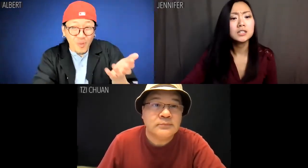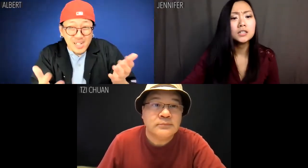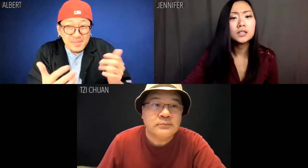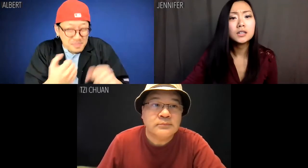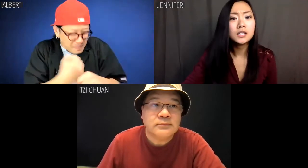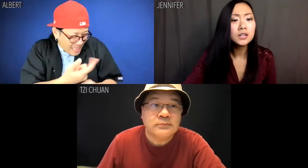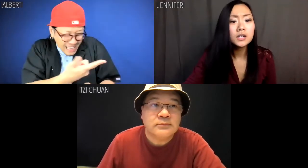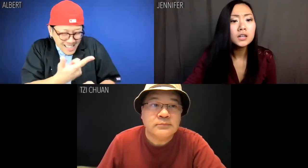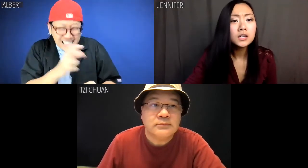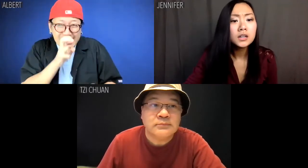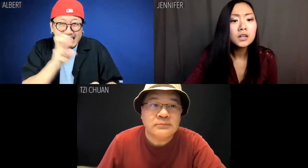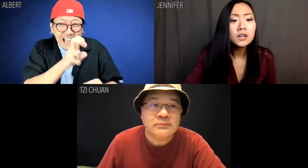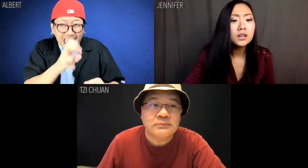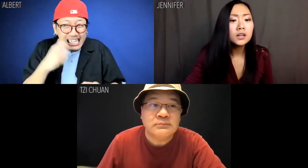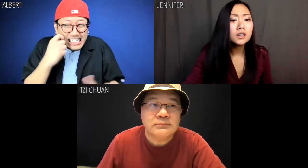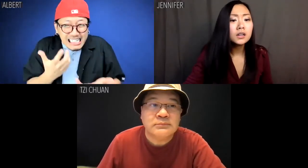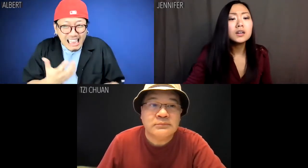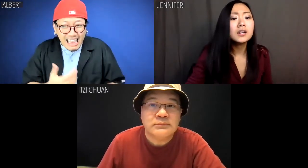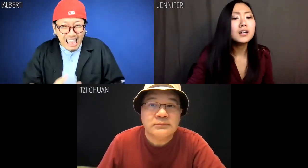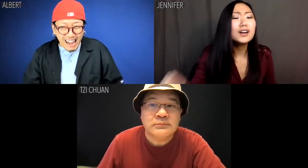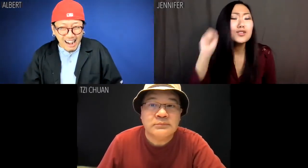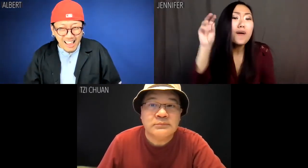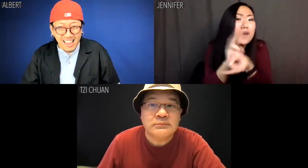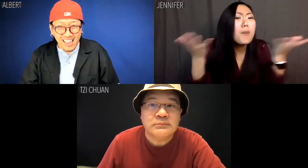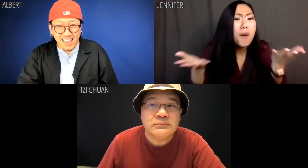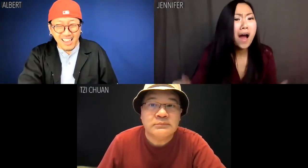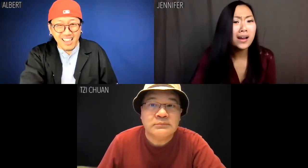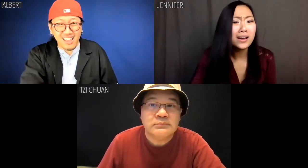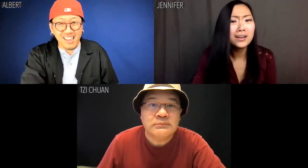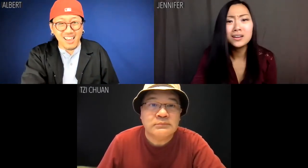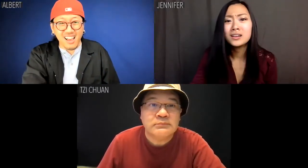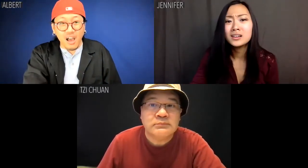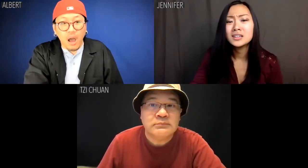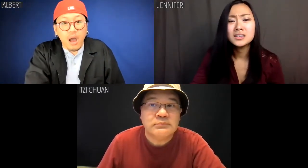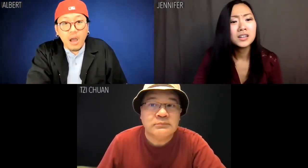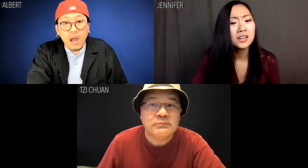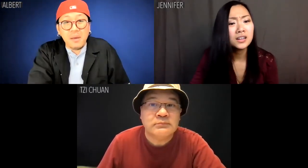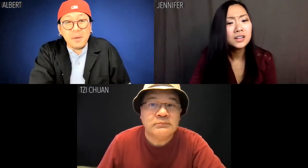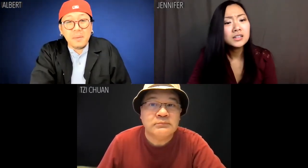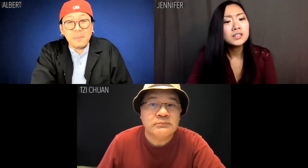Albert: It's made of python skin. Jennifer: So the fuck what?